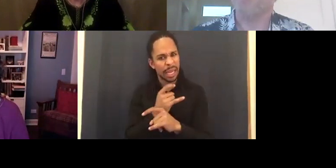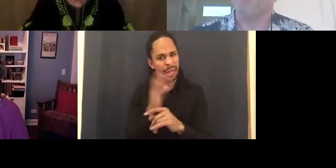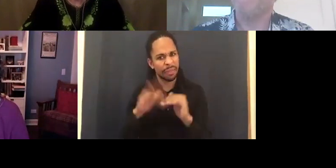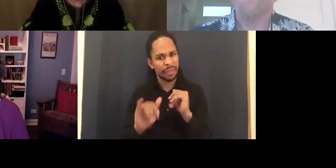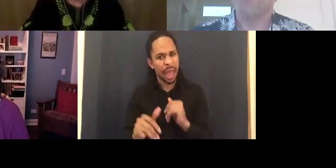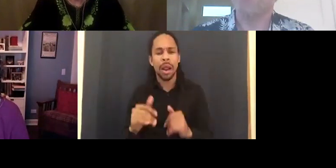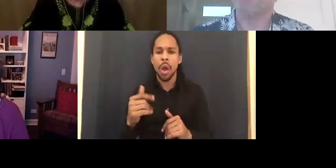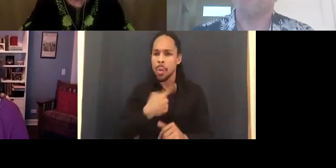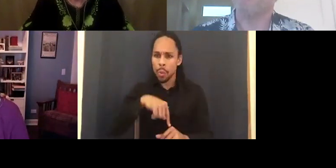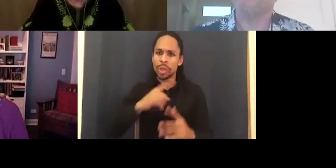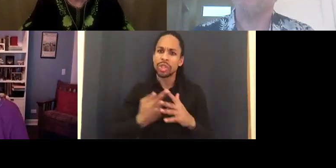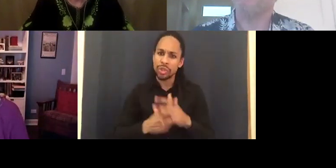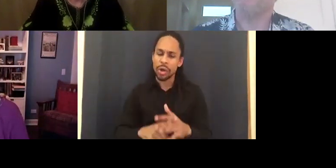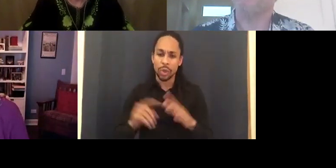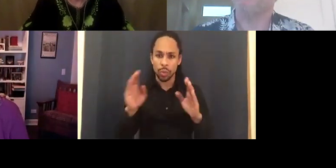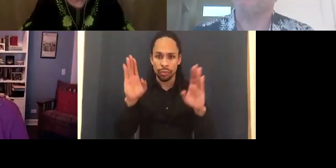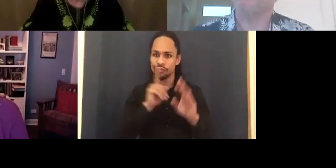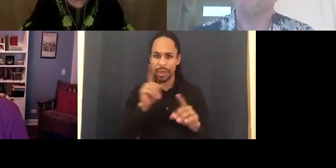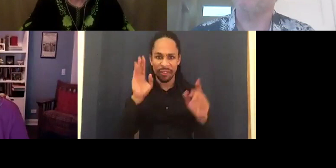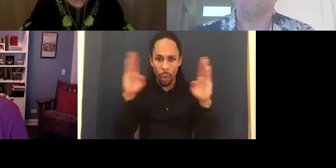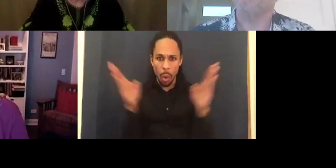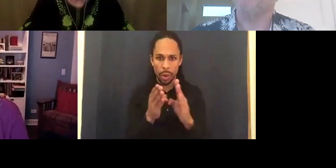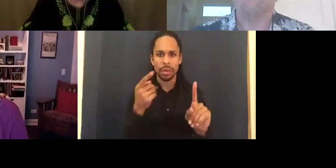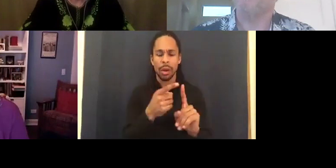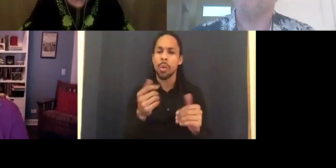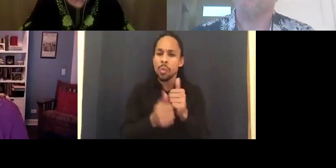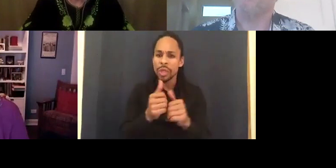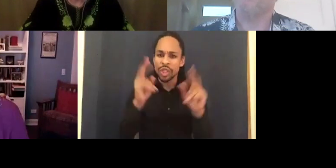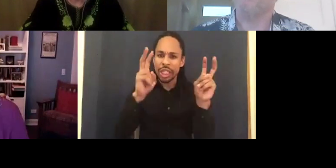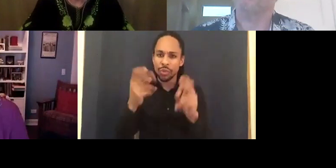we wanted to cover. And we chose people to interview.